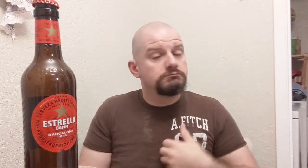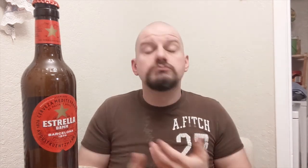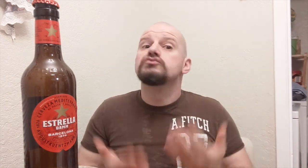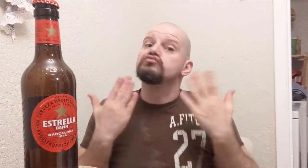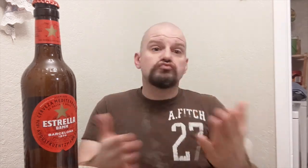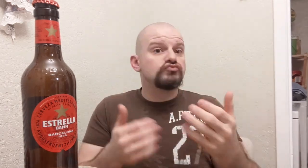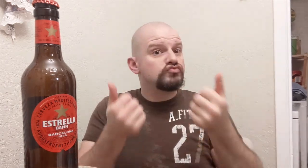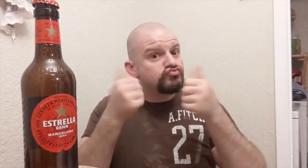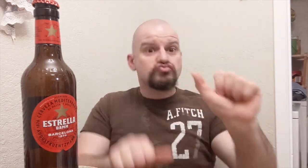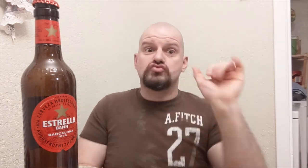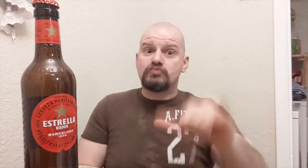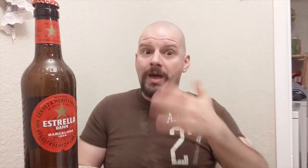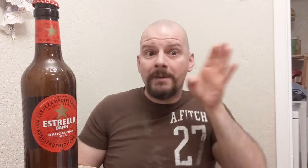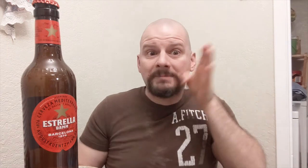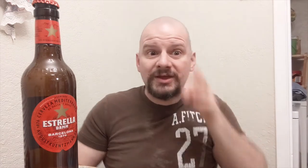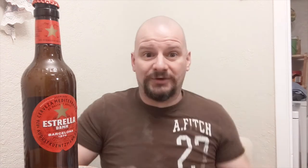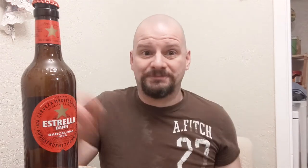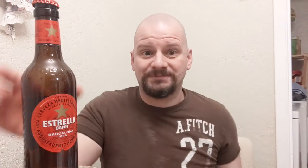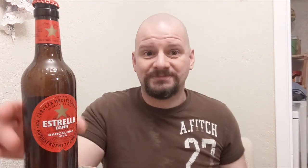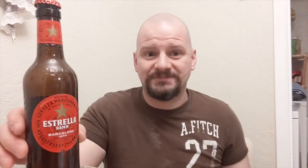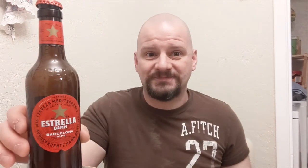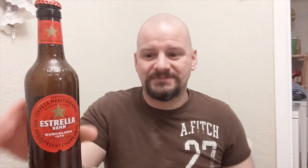I would suggest you to try that beer.